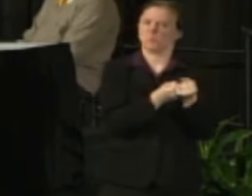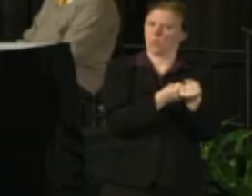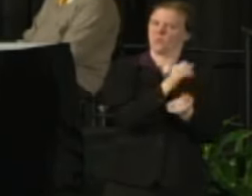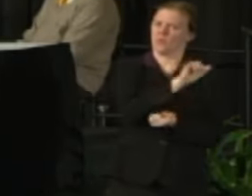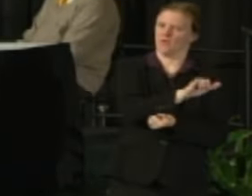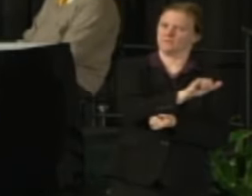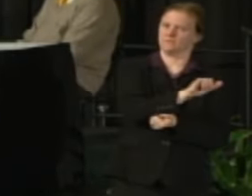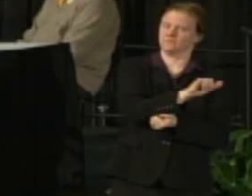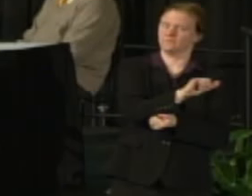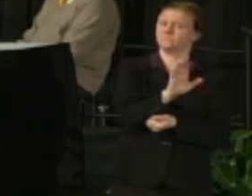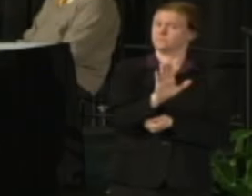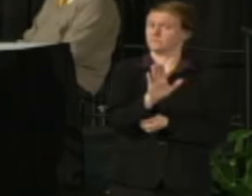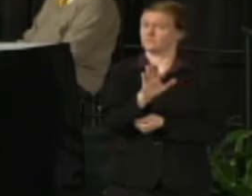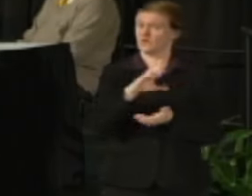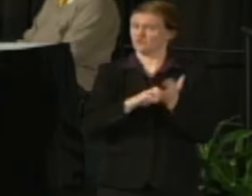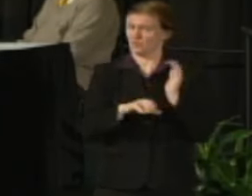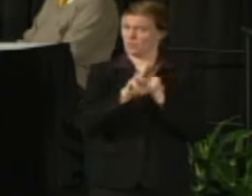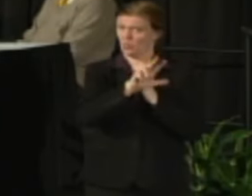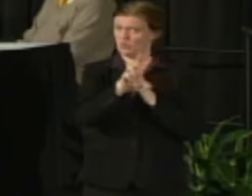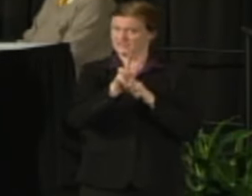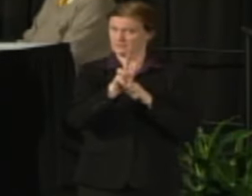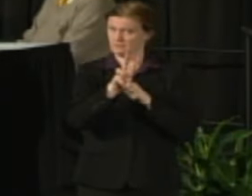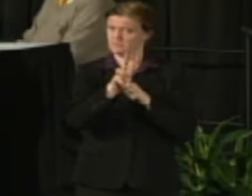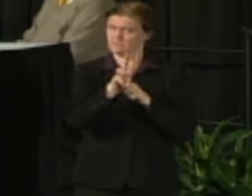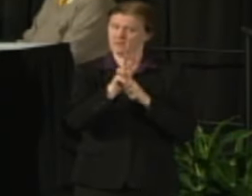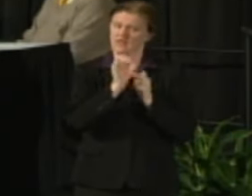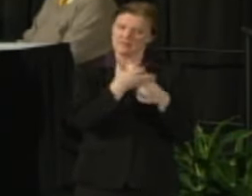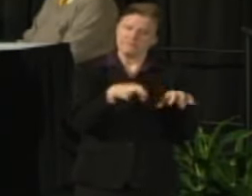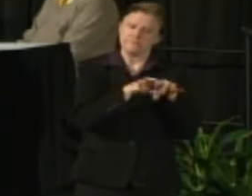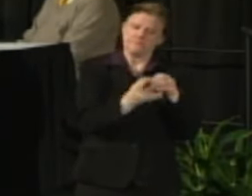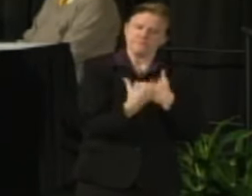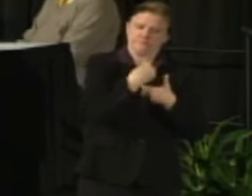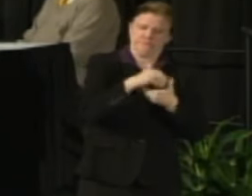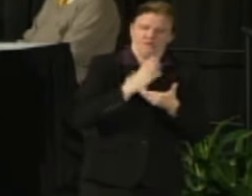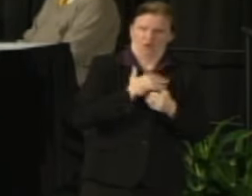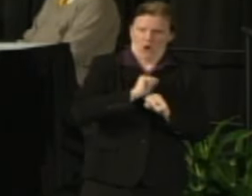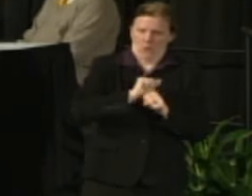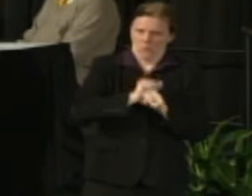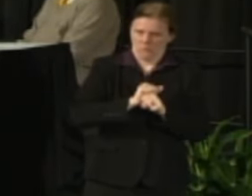Chapter 36 is the core part of our DNA when we talk about shared governance,